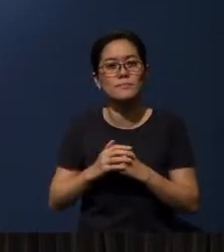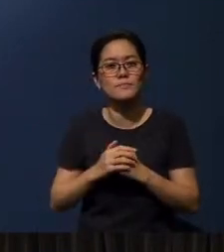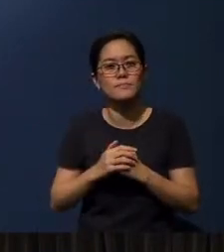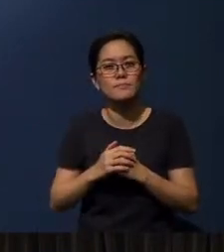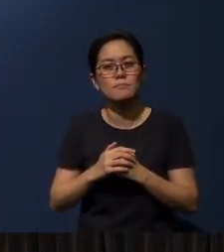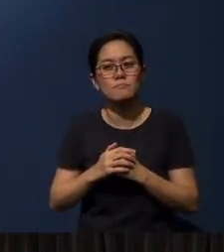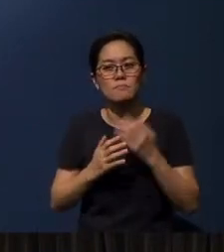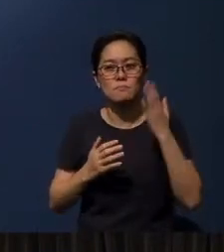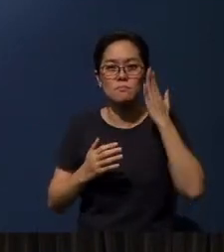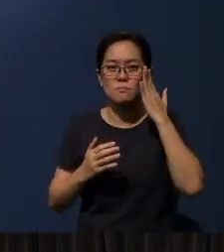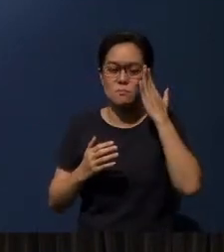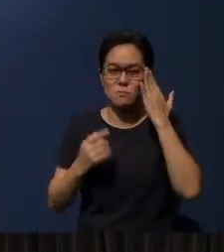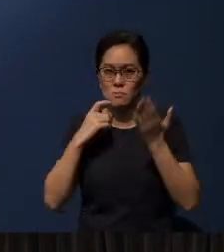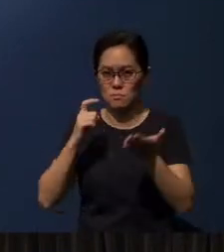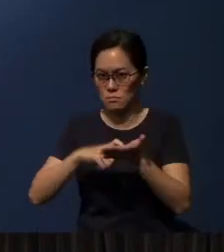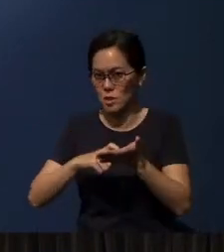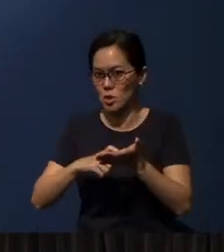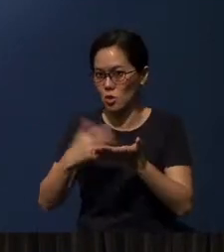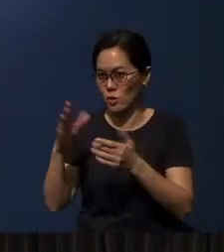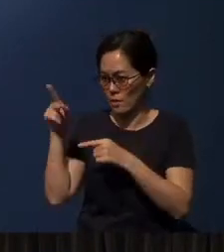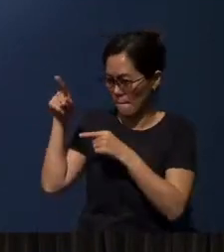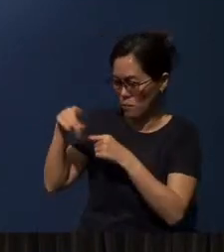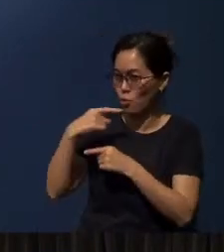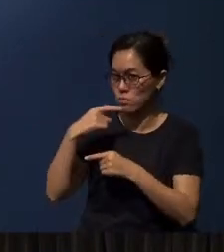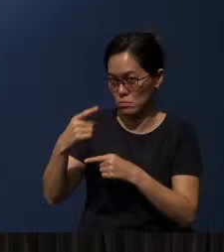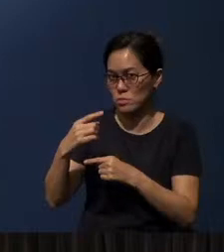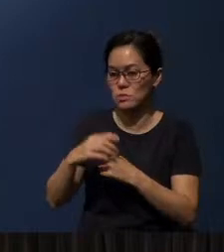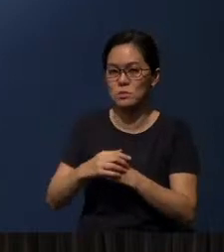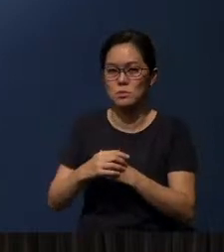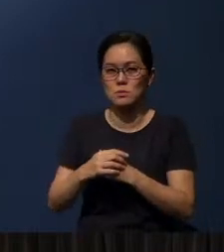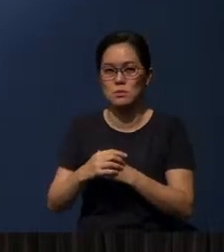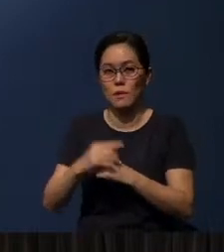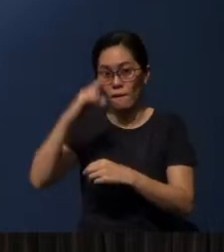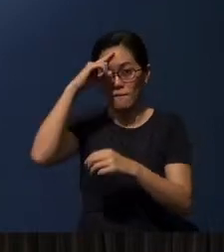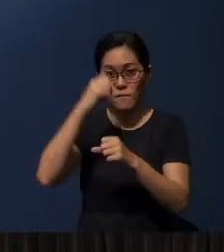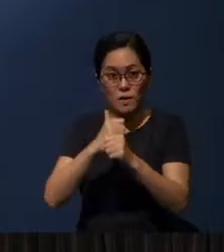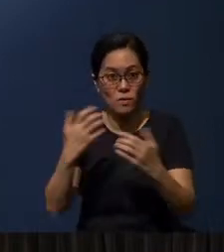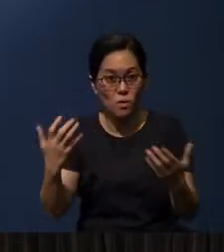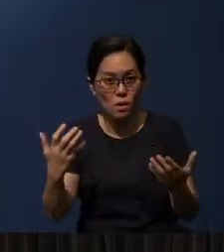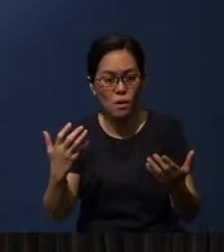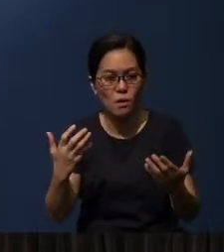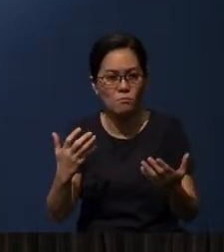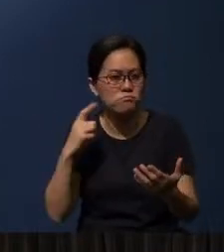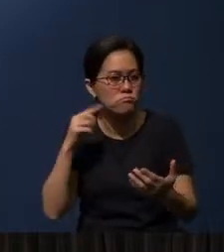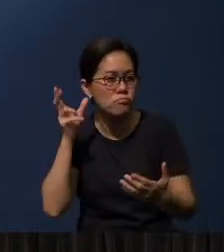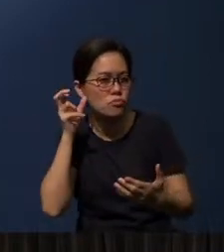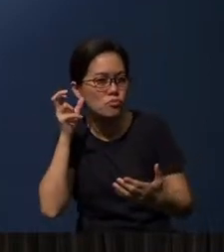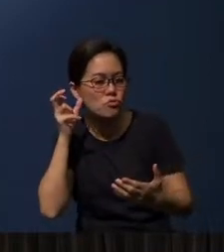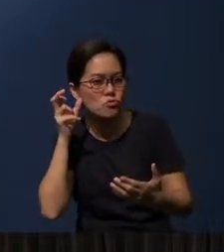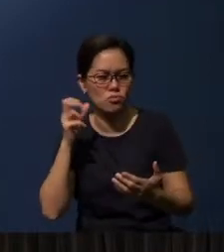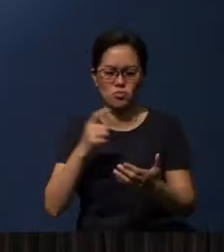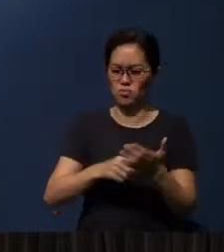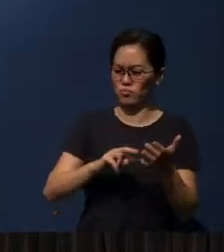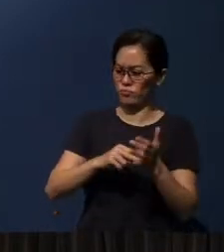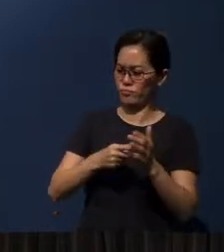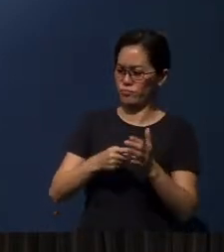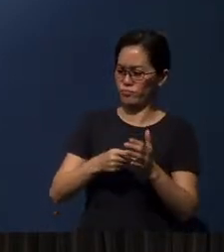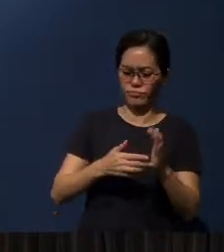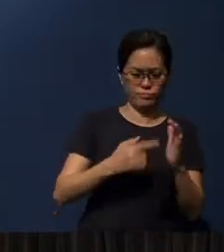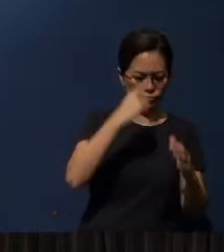As we mentioned Paul's word, faith comes by hearing, What does that really mean? What does “Faith comes by hearing” really mean?